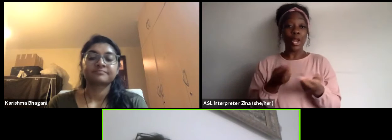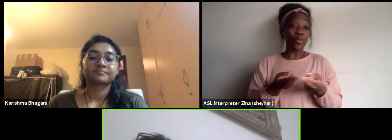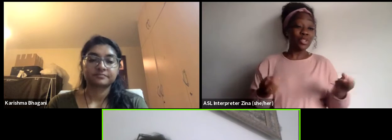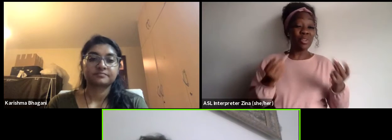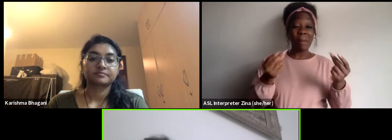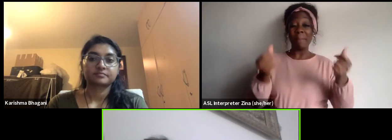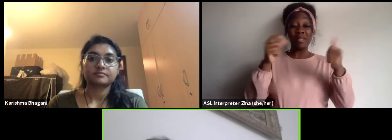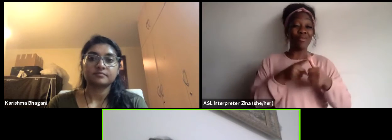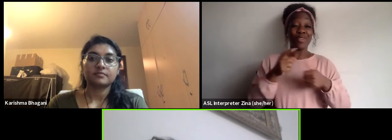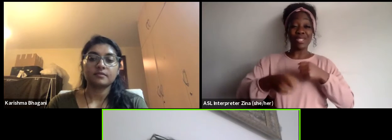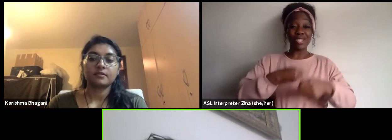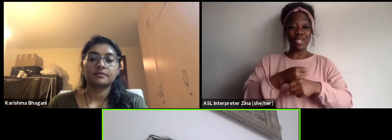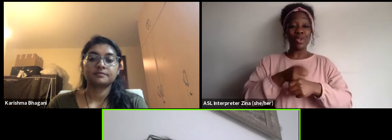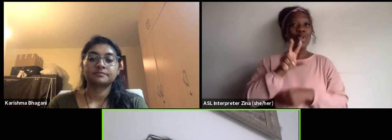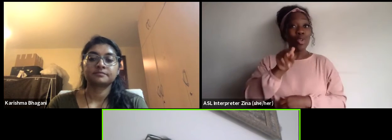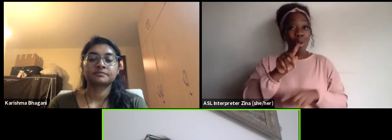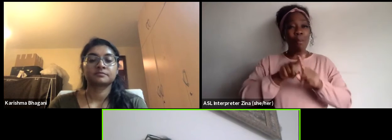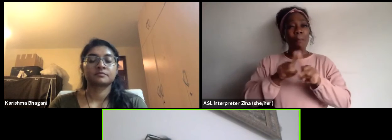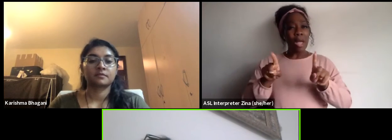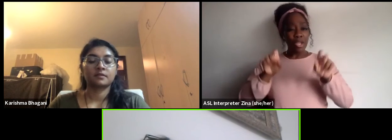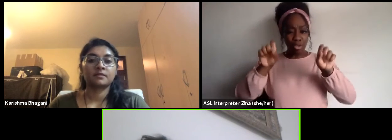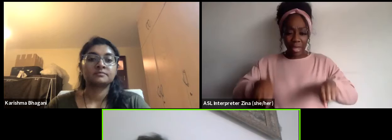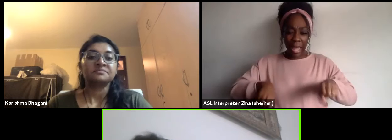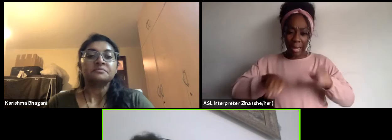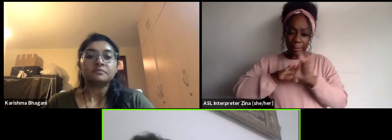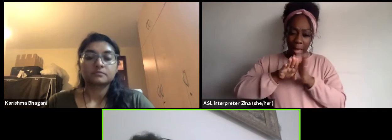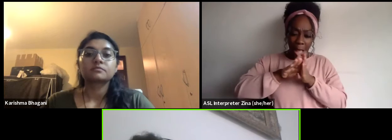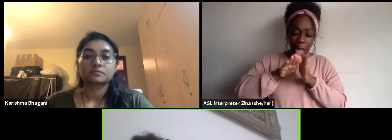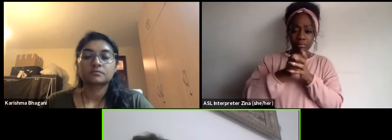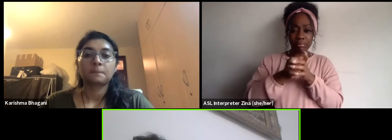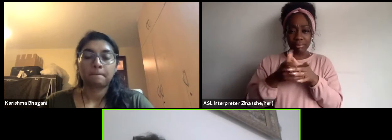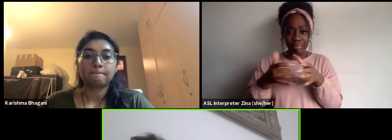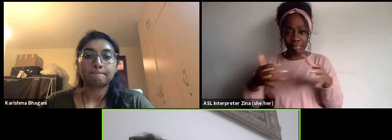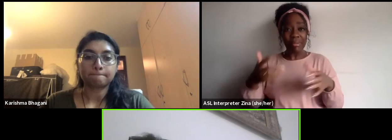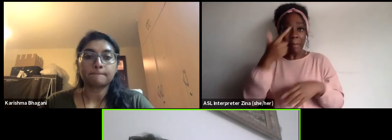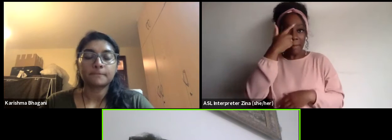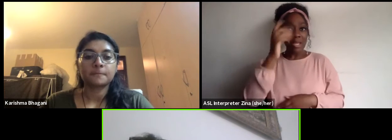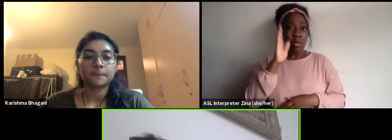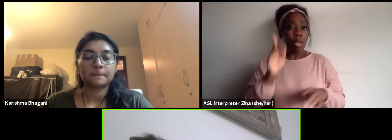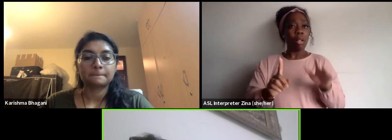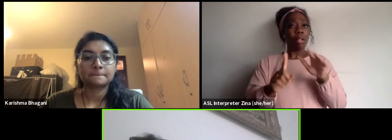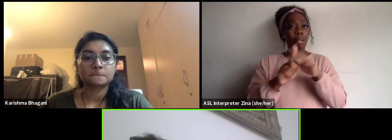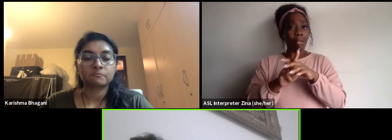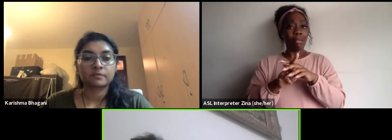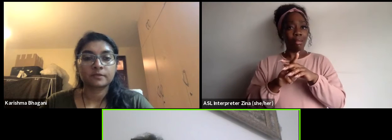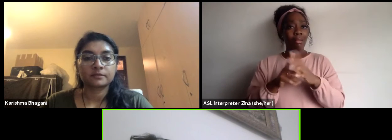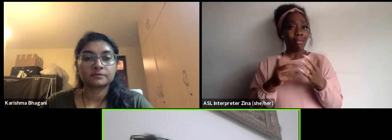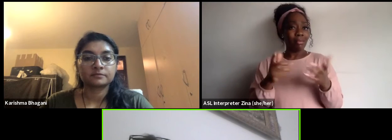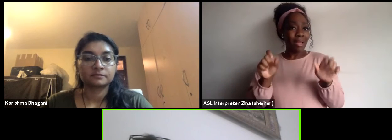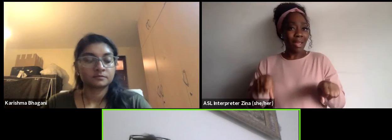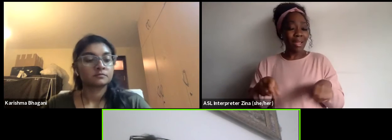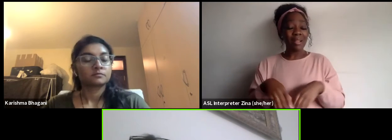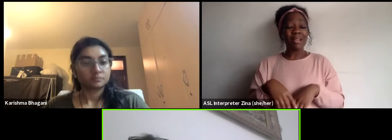after certain time. And I like a lot using example metaphors from the agricultural sector